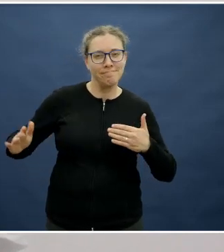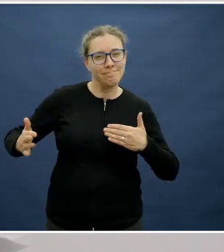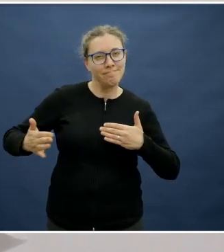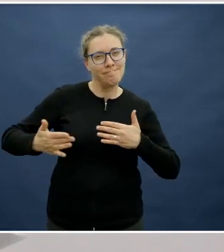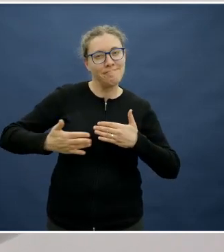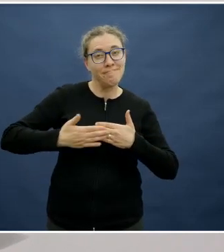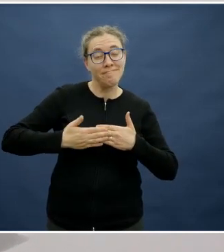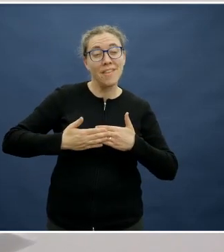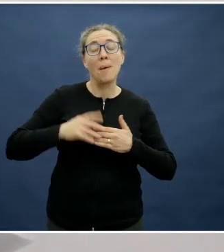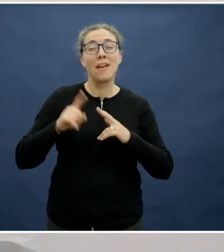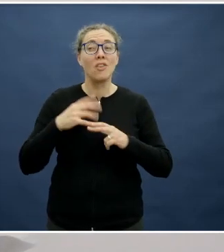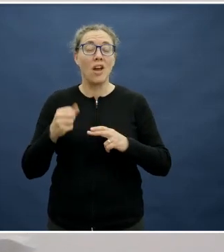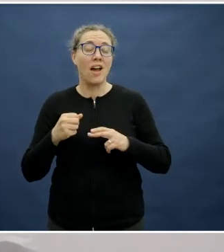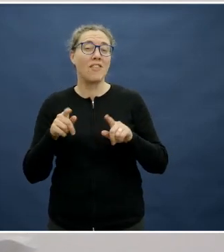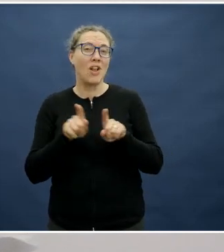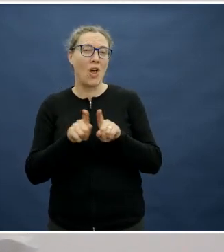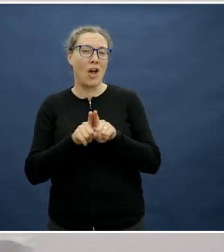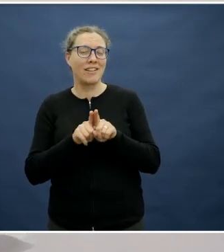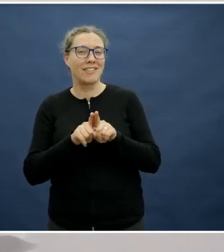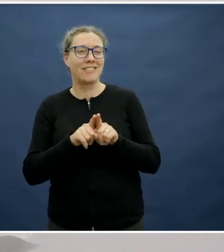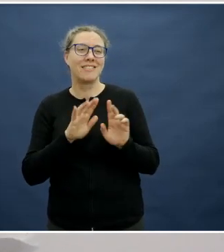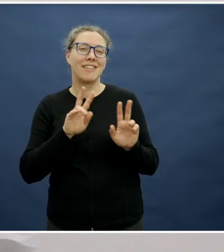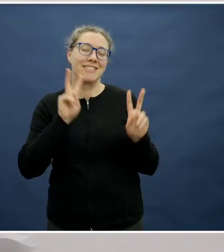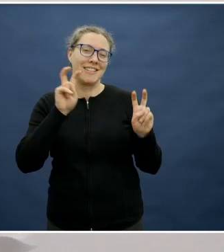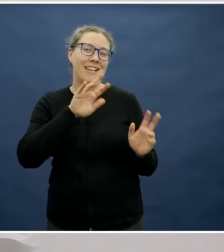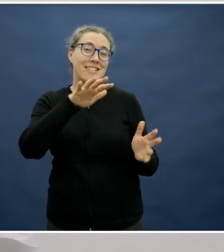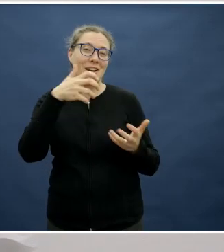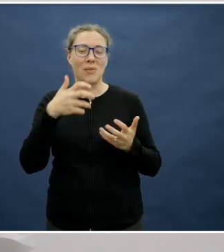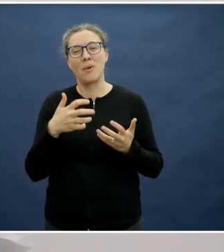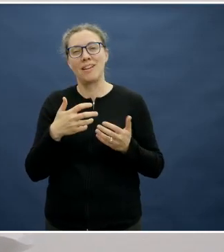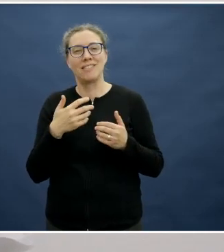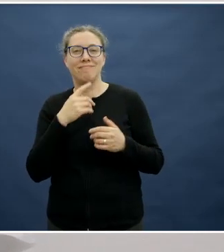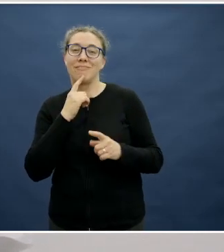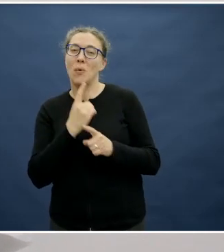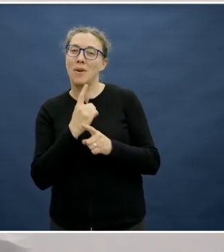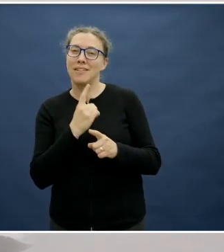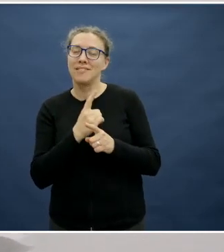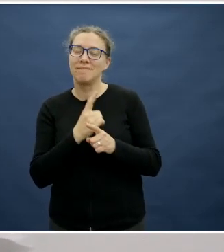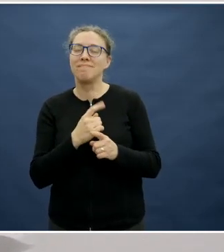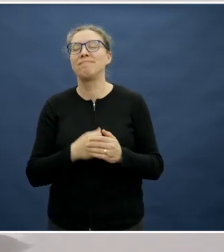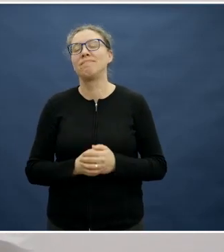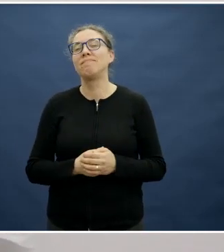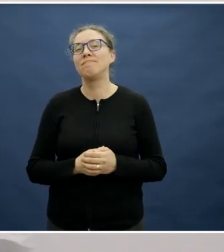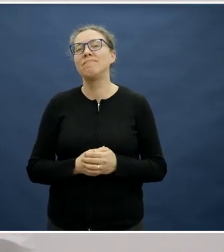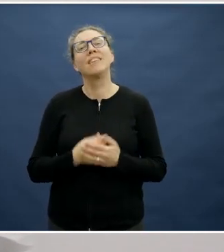but if you had a "takeaway" message from tonight's forum, for both yourself, Bec, and Themis,